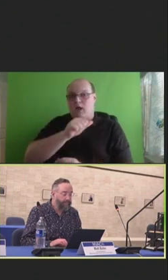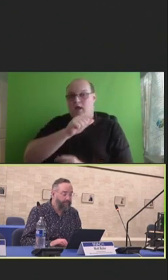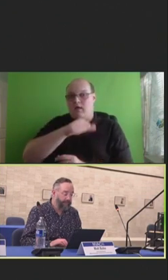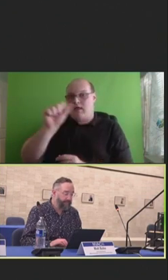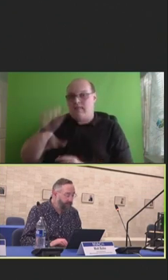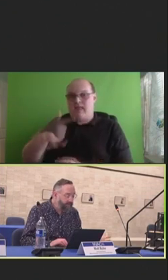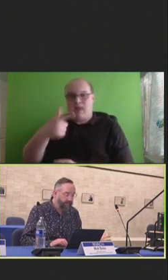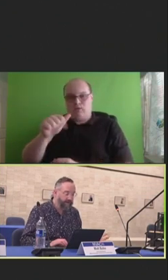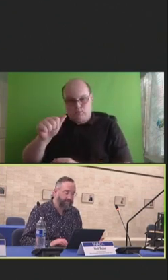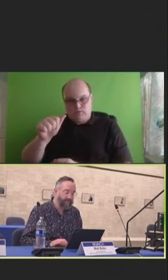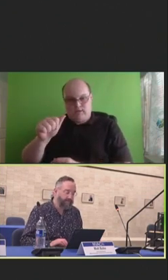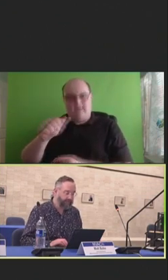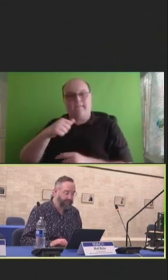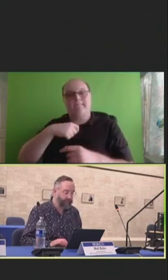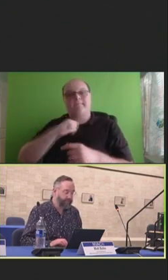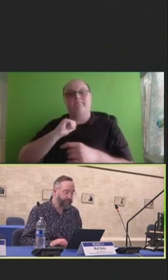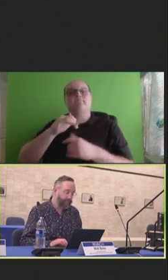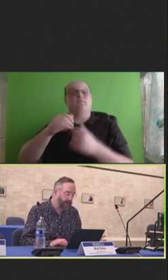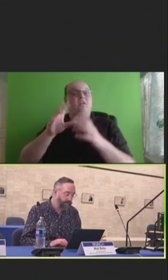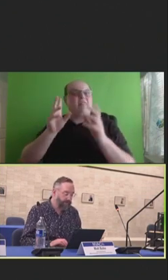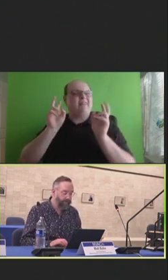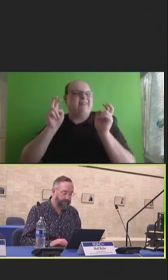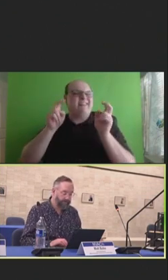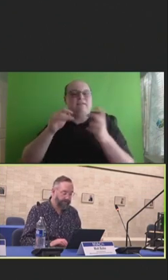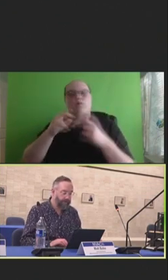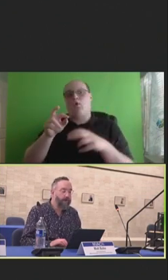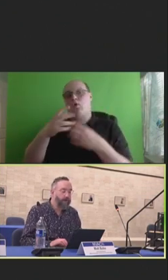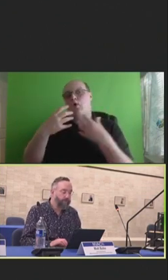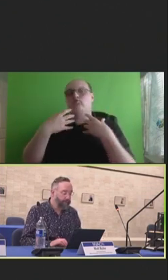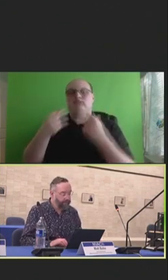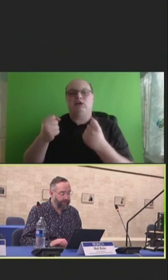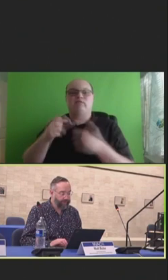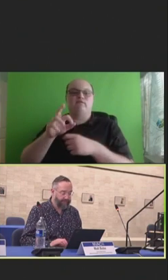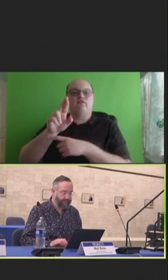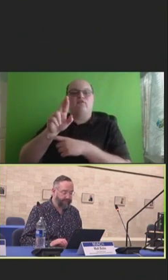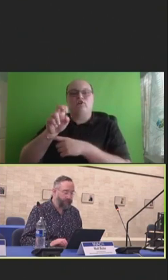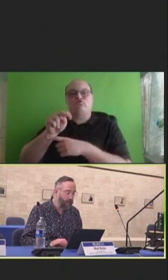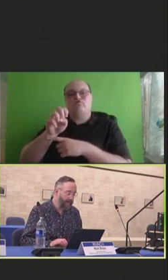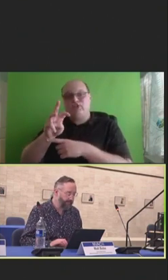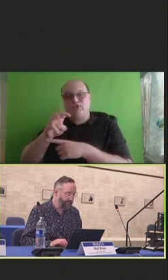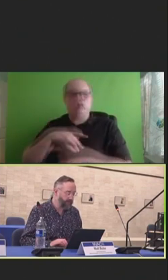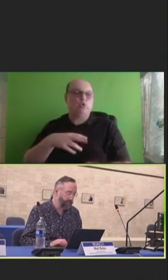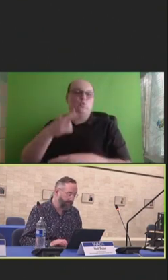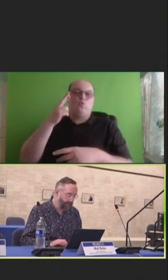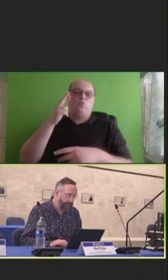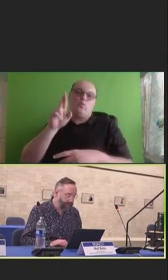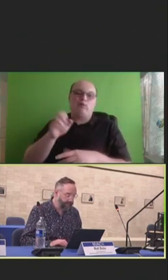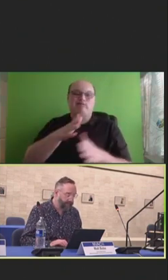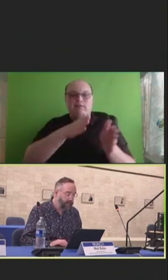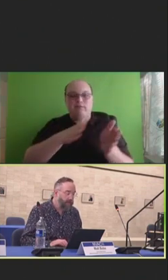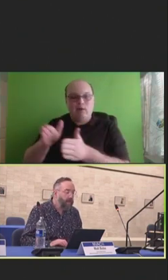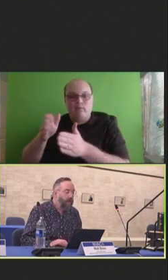The theme of the conference this year was Recover, Renew, Reprioritizing All Hazards Preparedness.